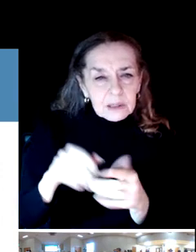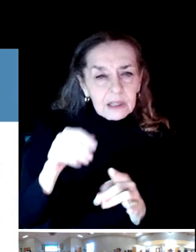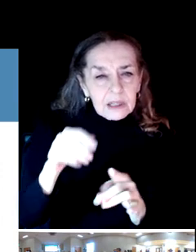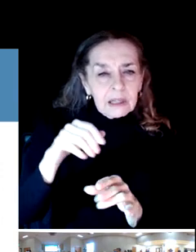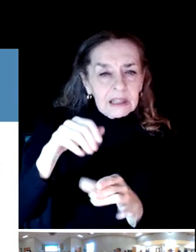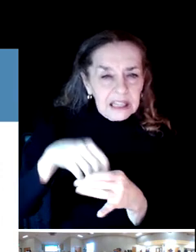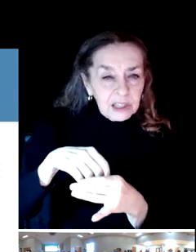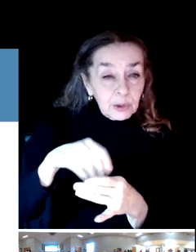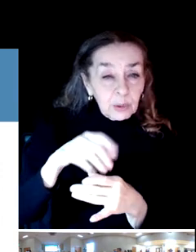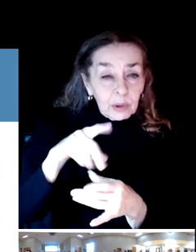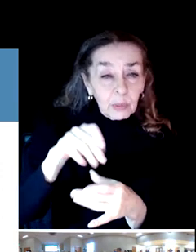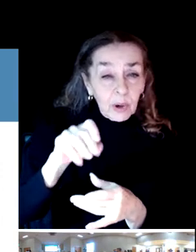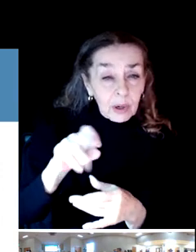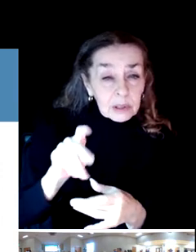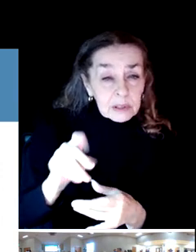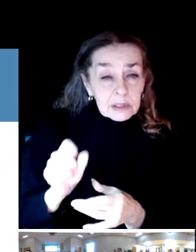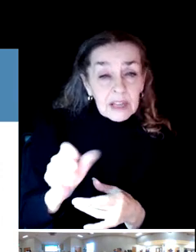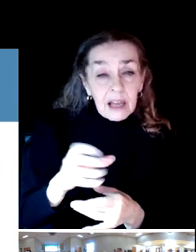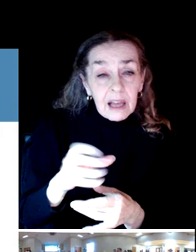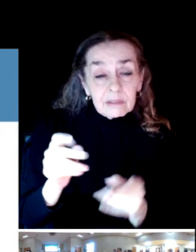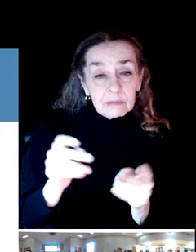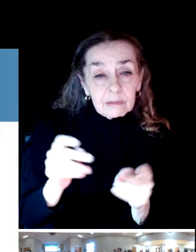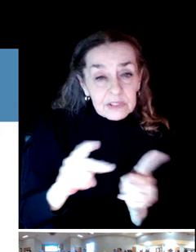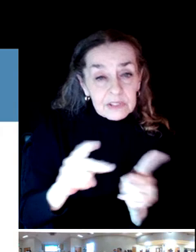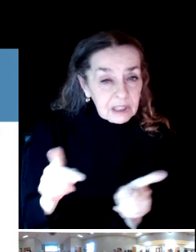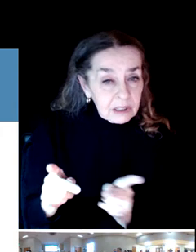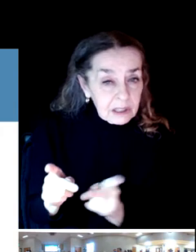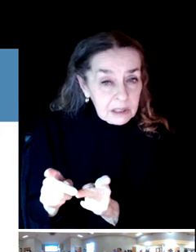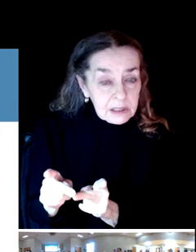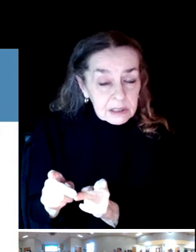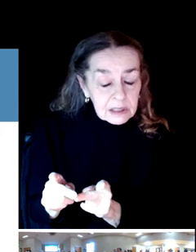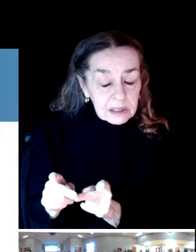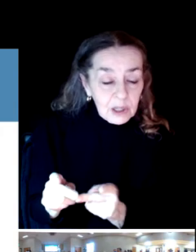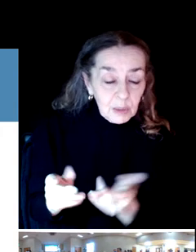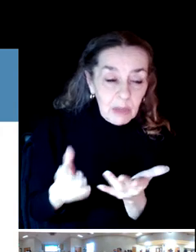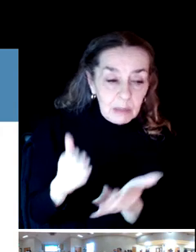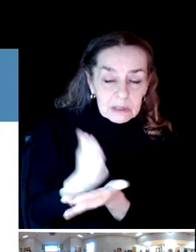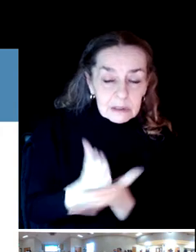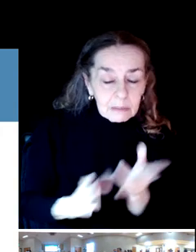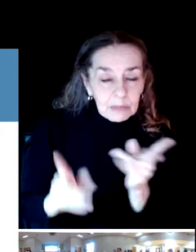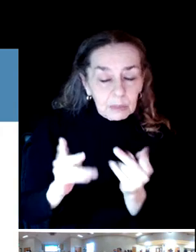facilities. At times that really may have had the challenge and really wanted assistance.